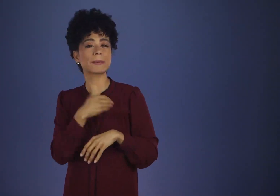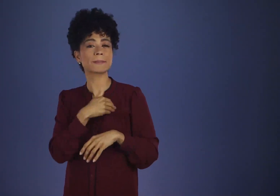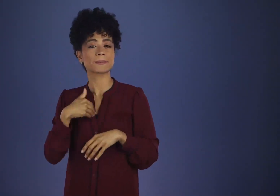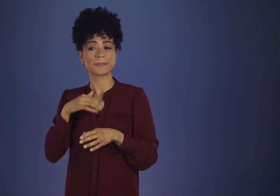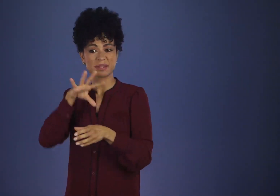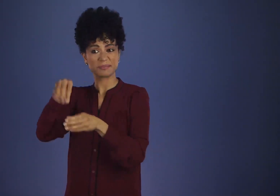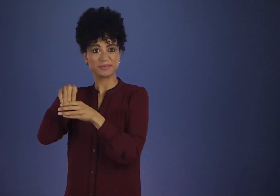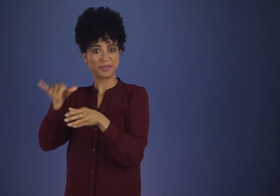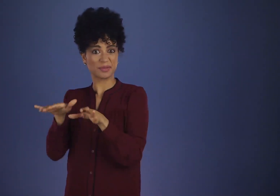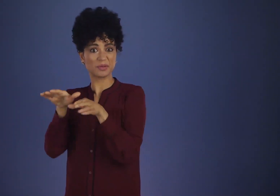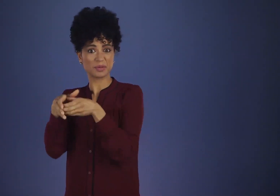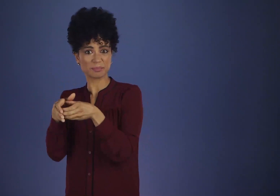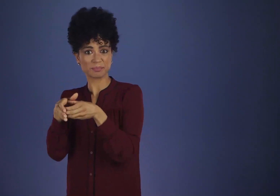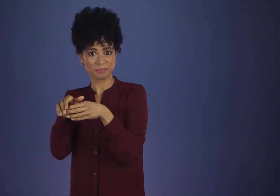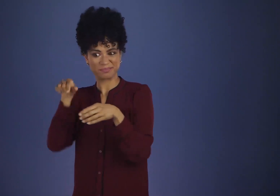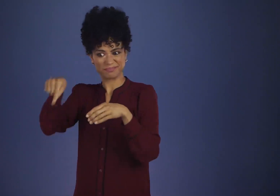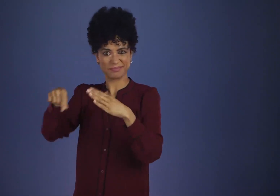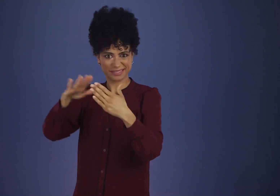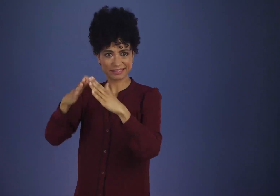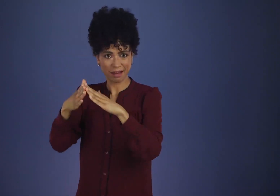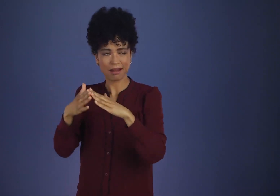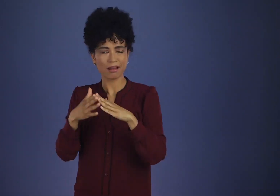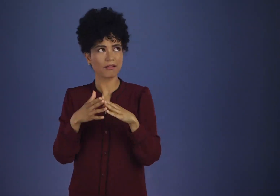Stargazing, the elders dreamed of innovations.